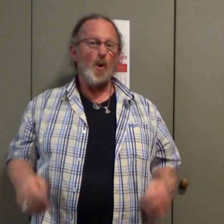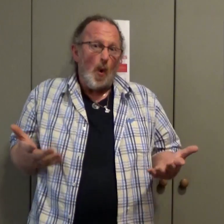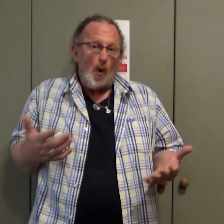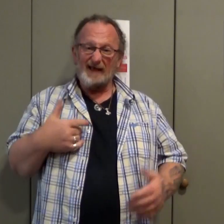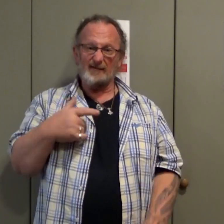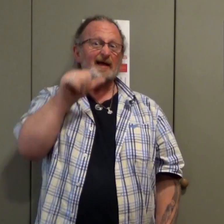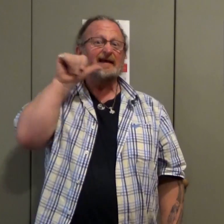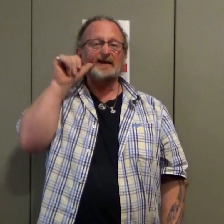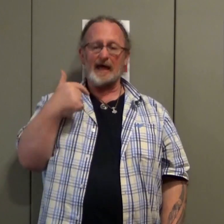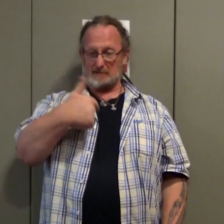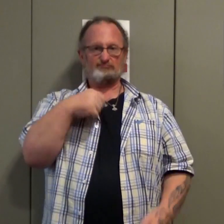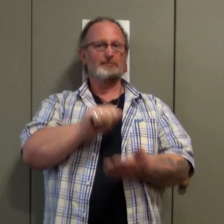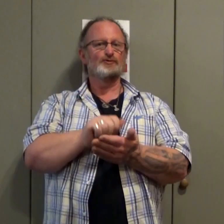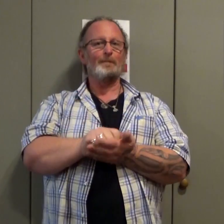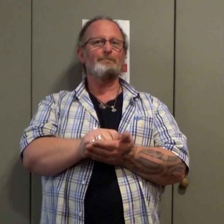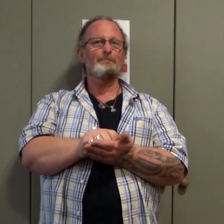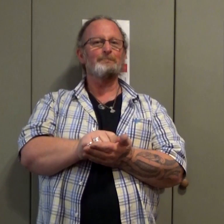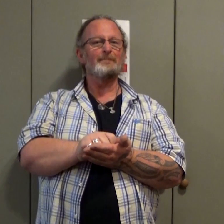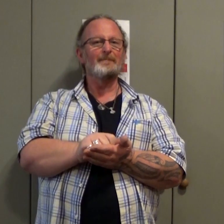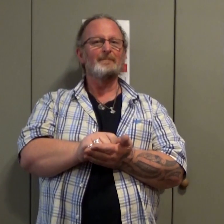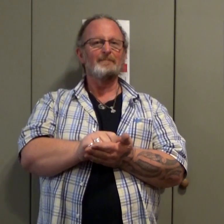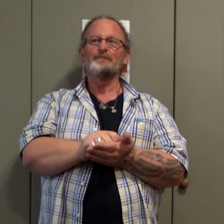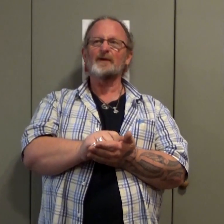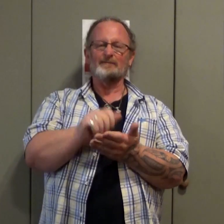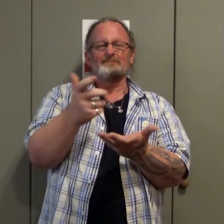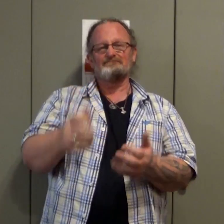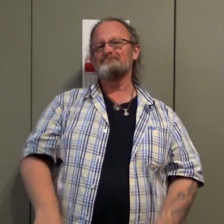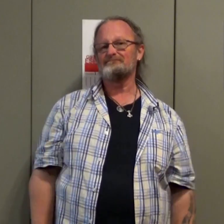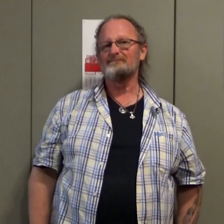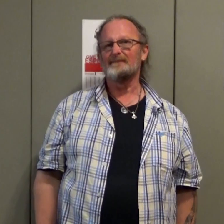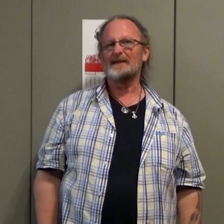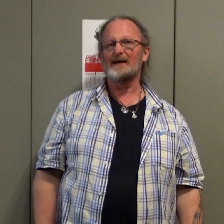Also you can say, "Yesterday, I shop" So, there are differences